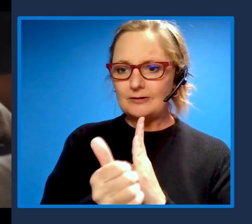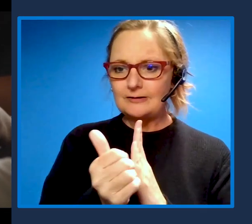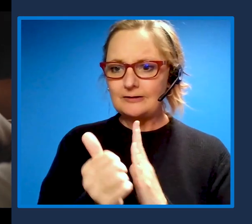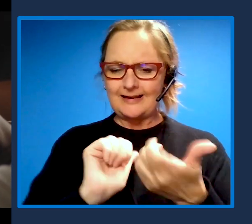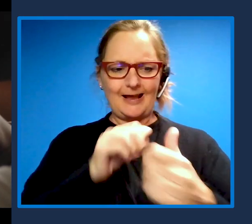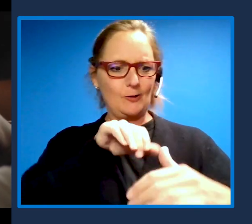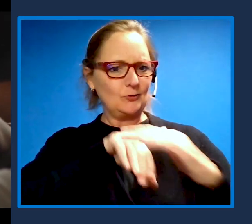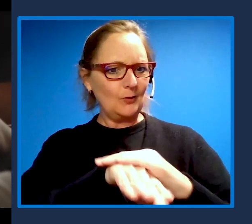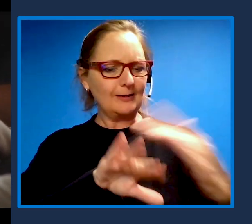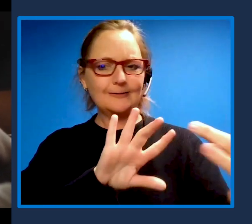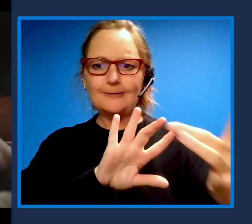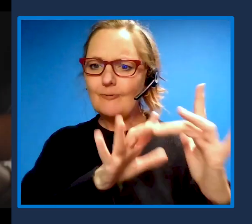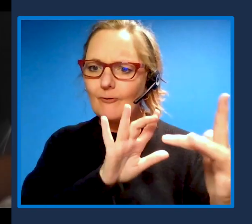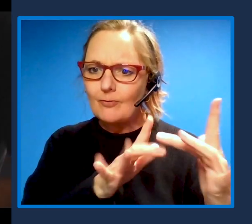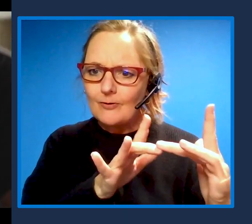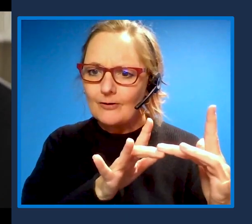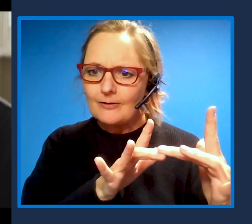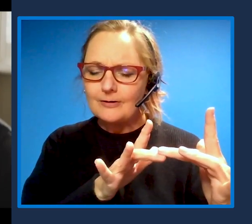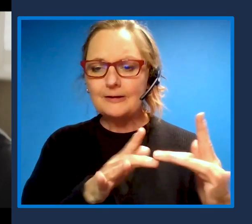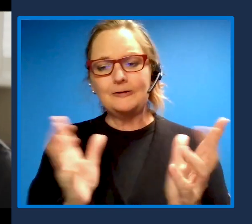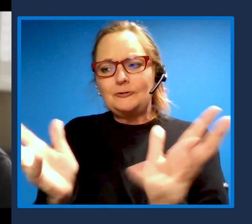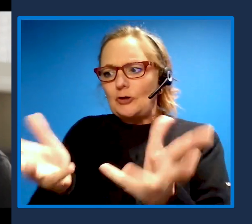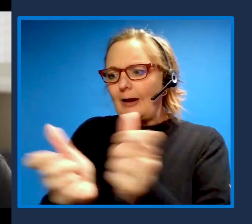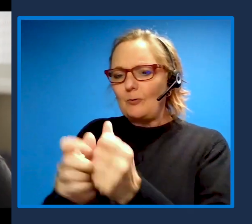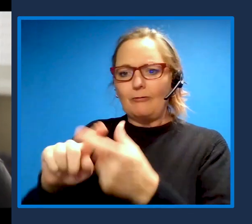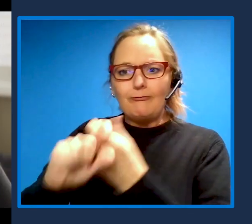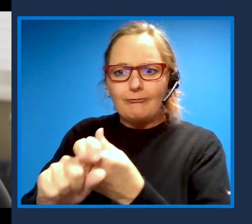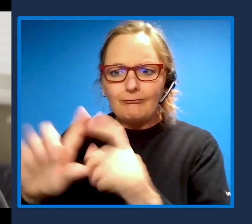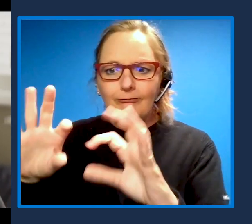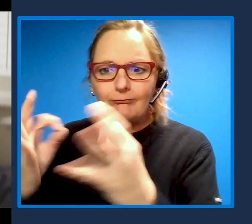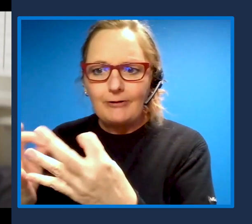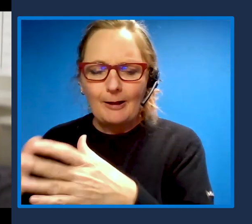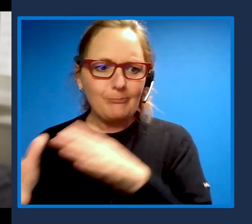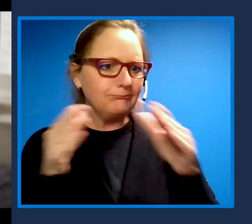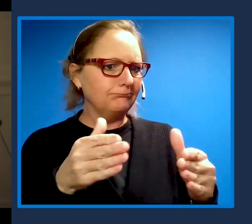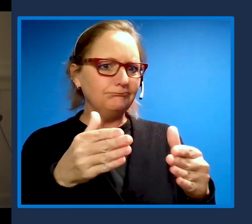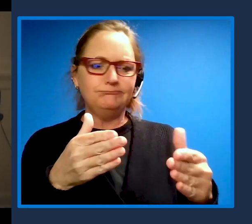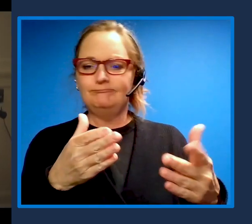whether it's to talking with their friends and family through to being able to actually look